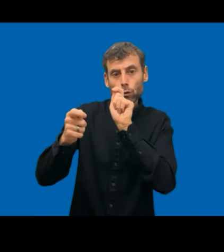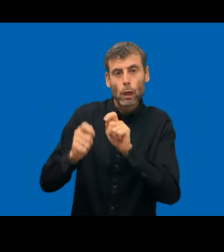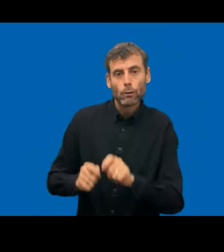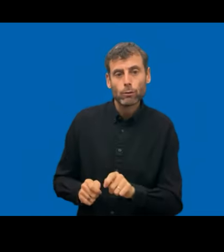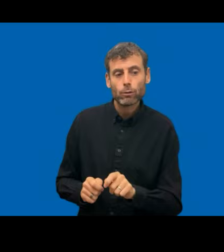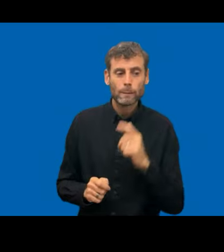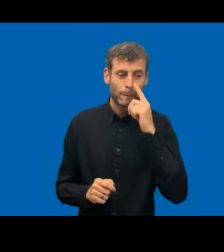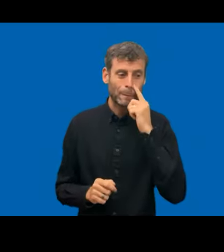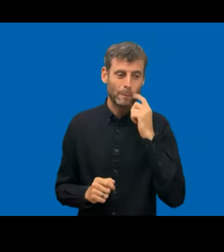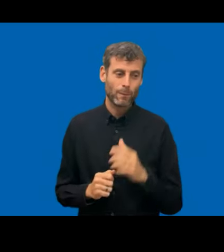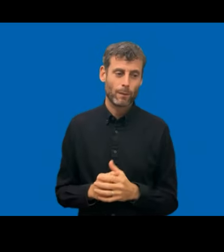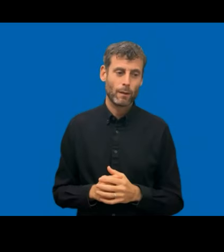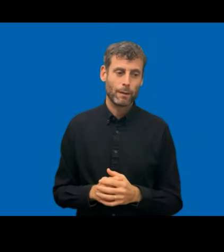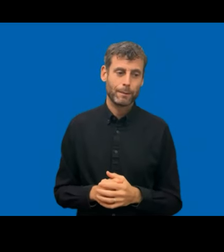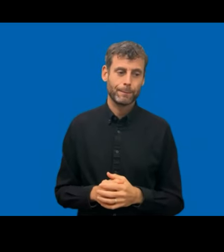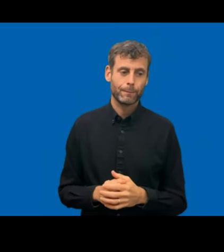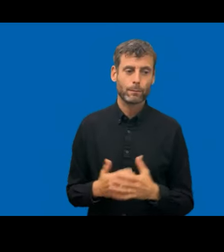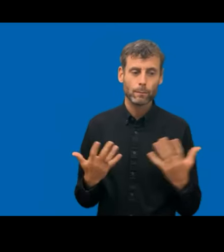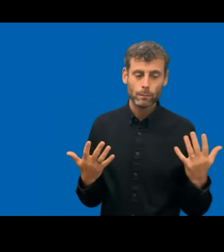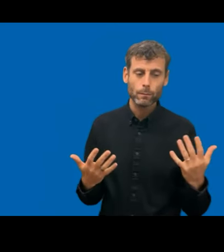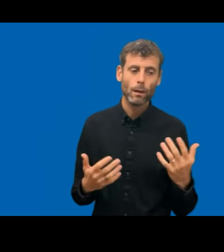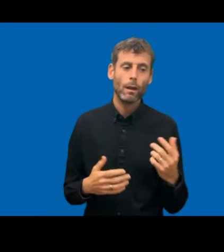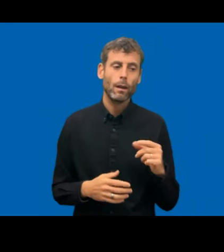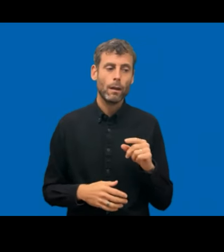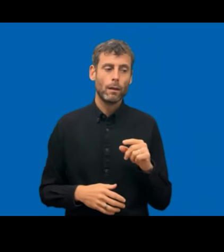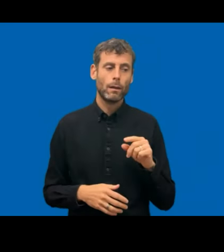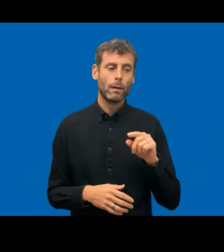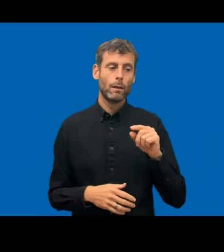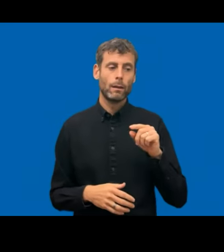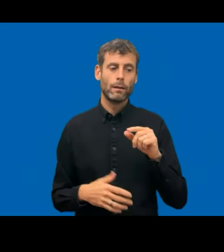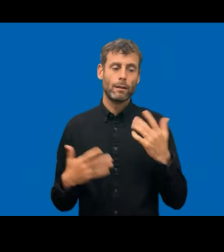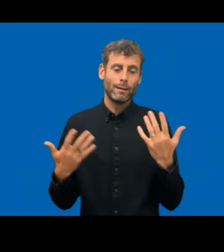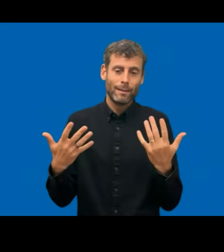or recreate the monitoring result that we make because of the use of this tool.